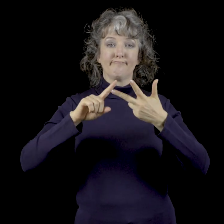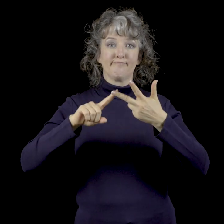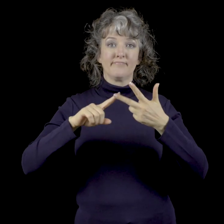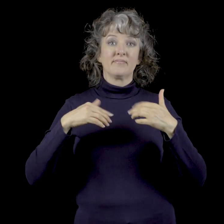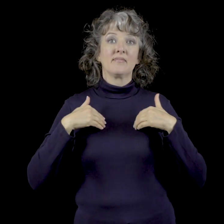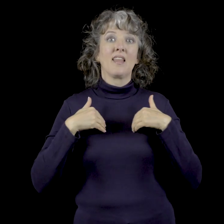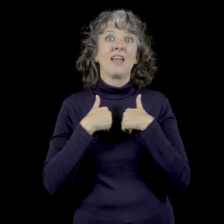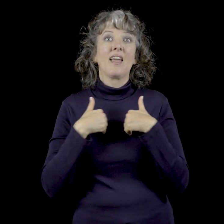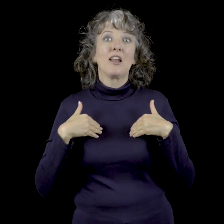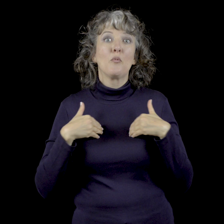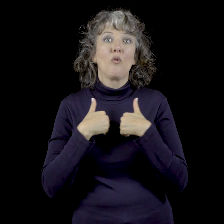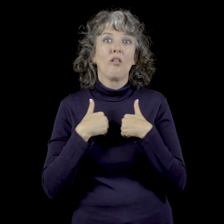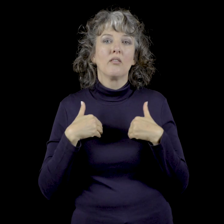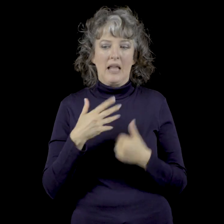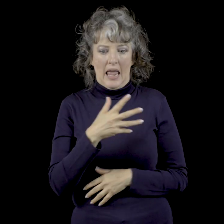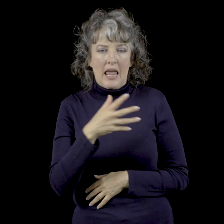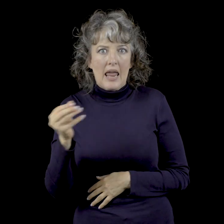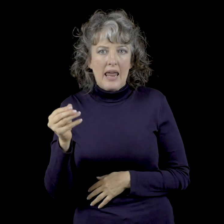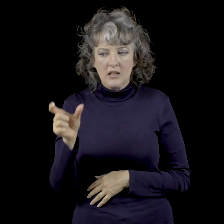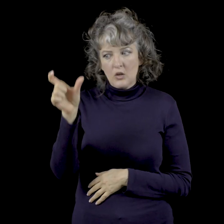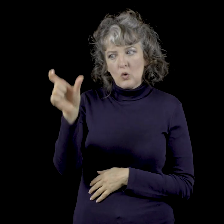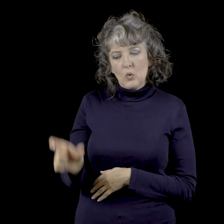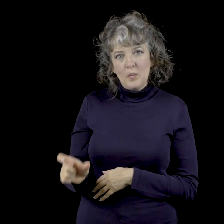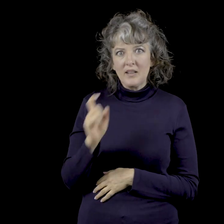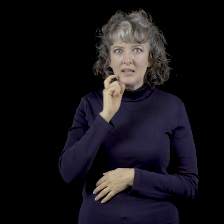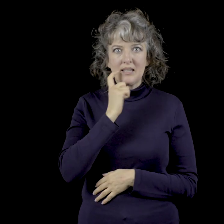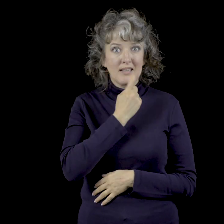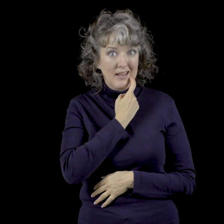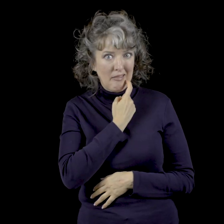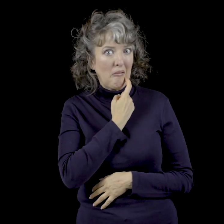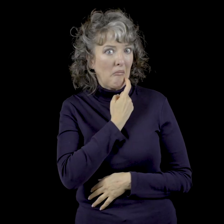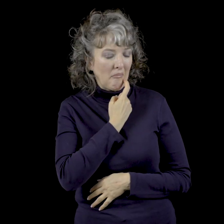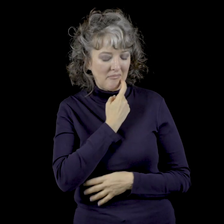Tres is animals and humans teeth.